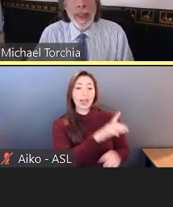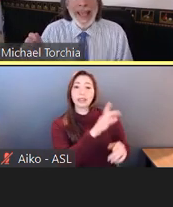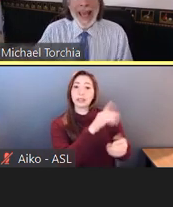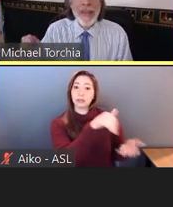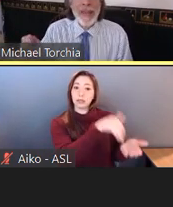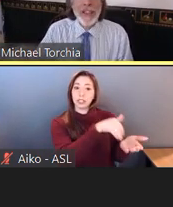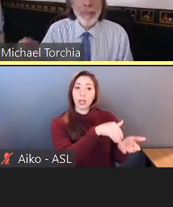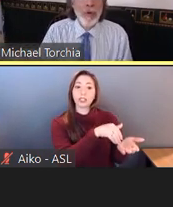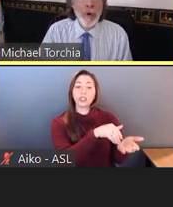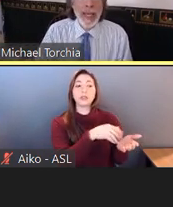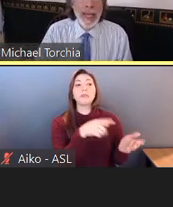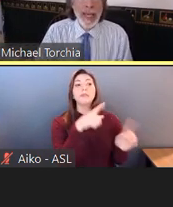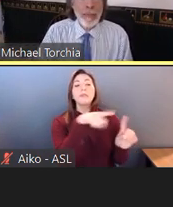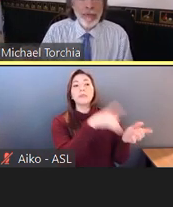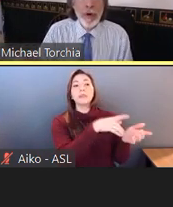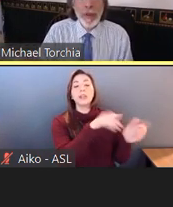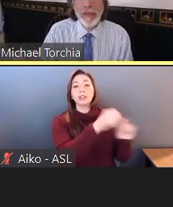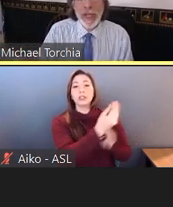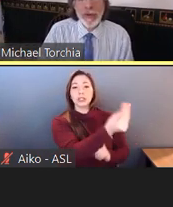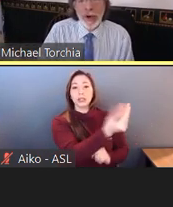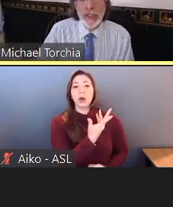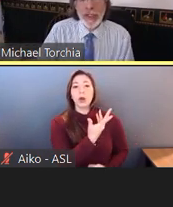Can this employee perform the essential functions?